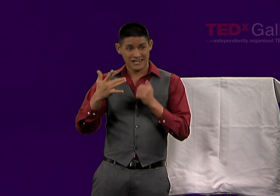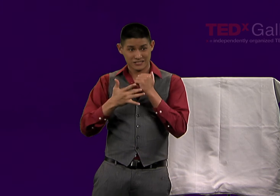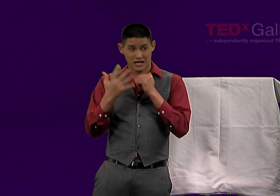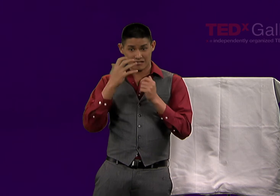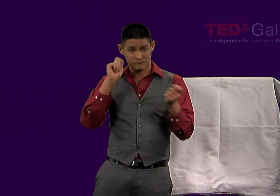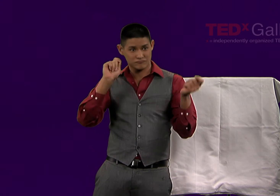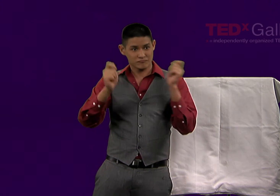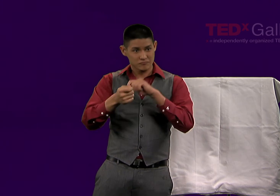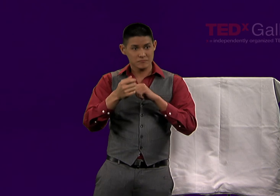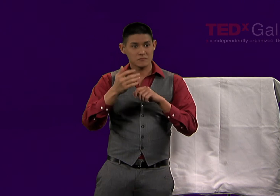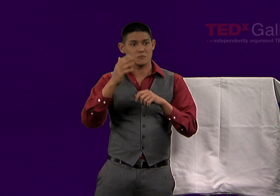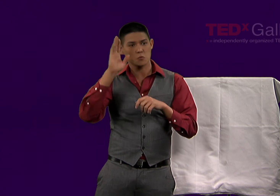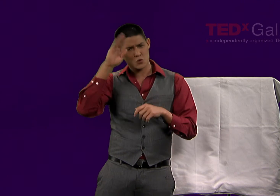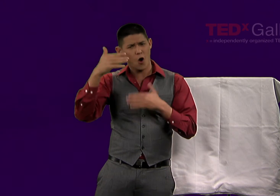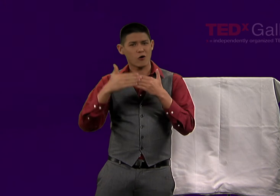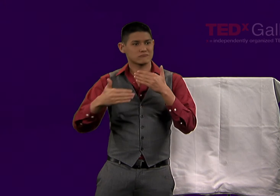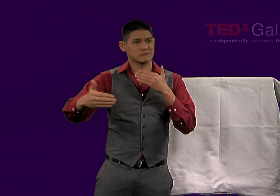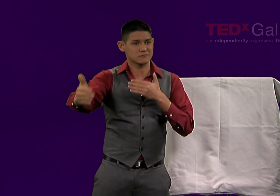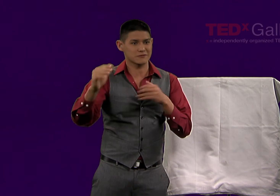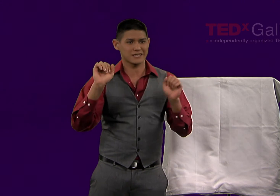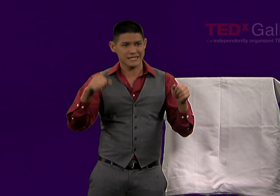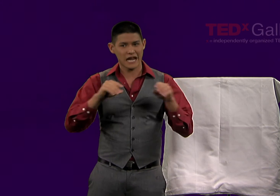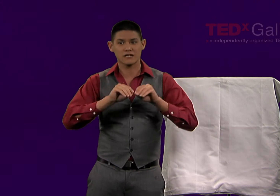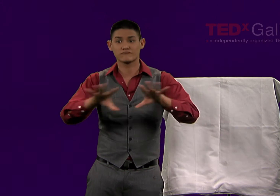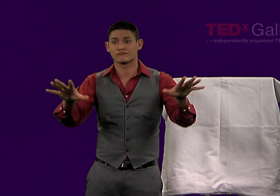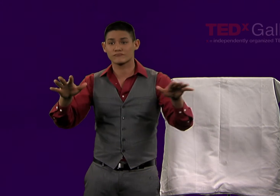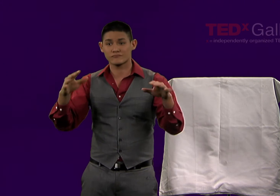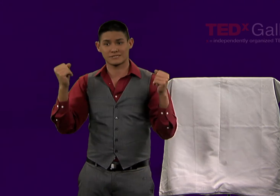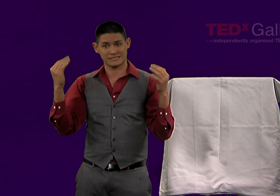we could record and disseminate our language much better.